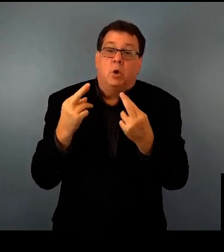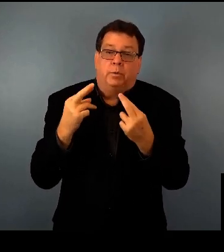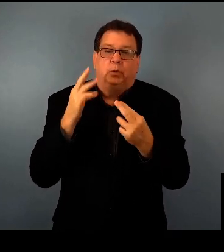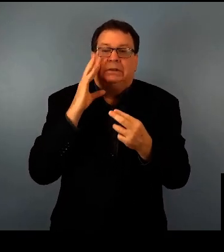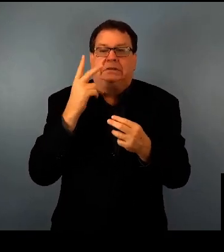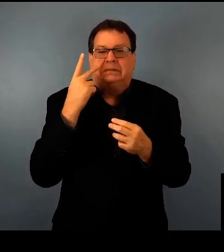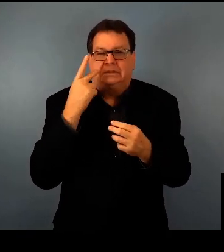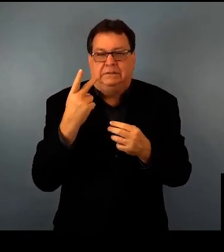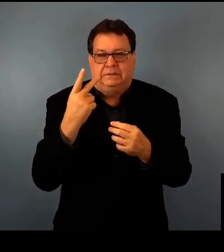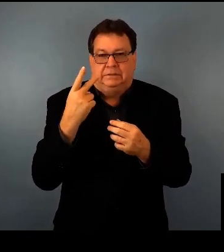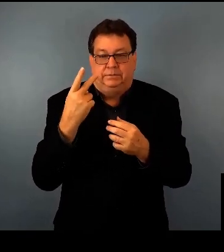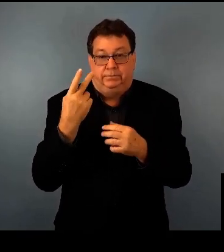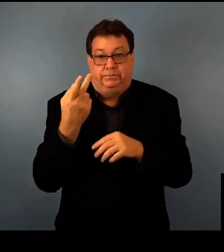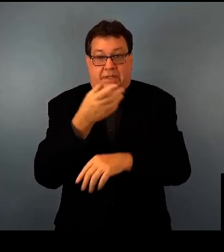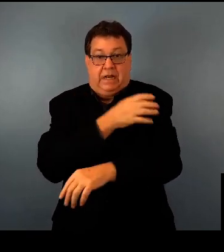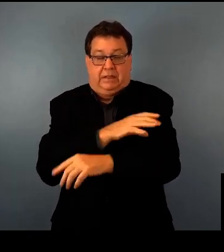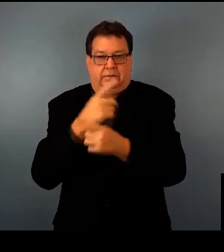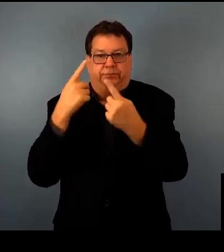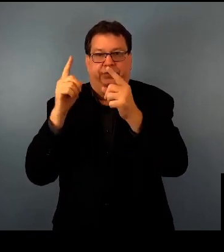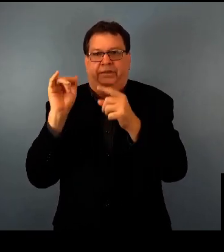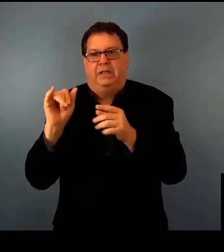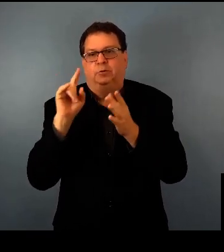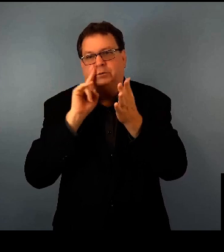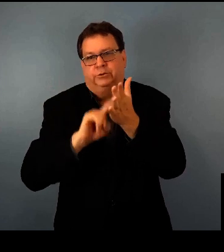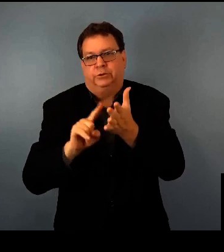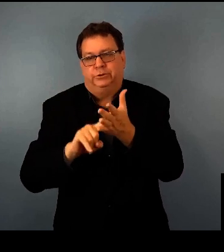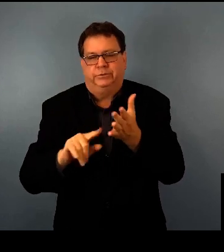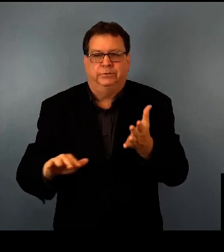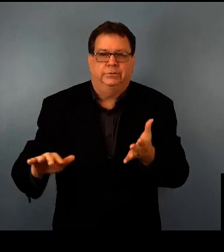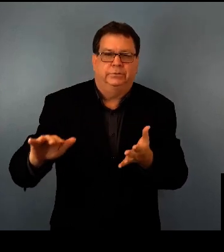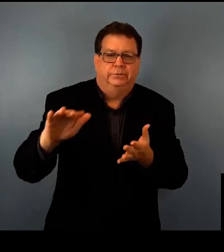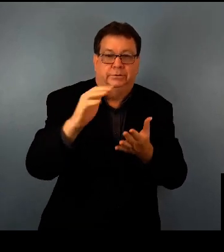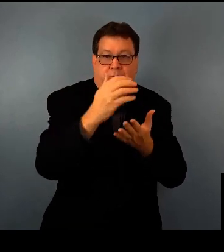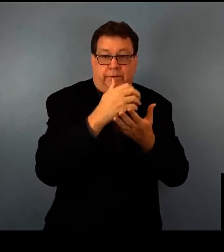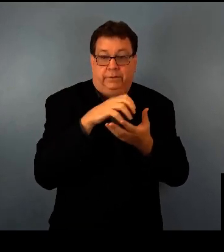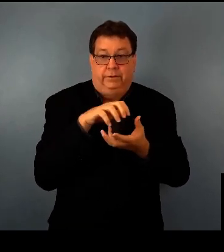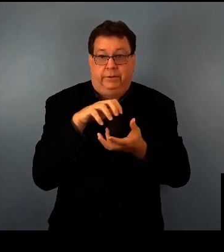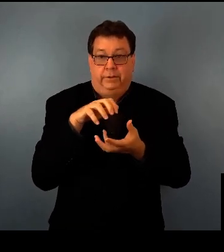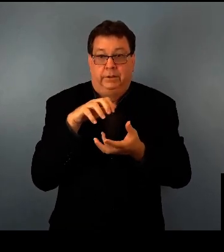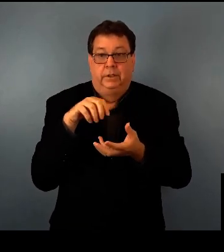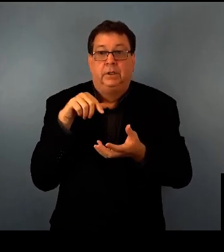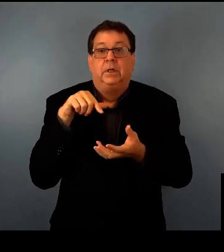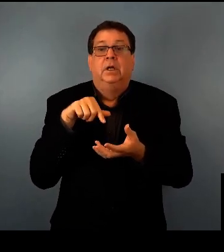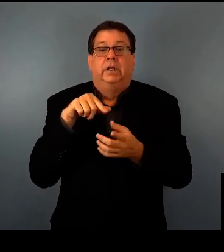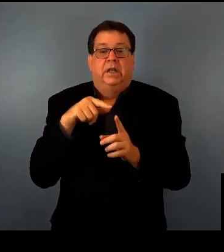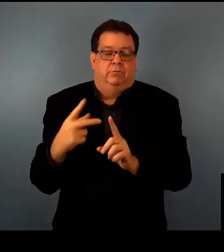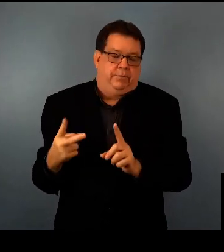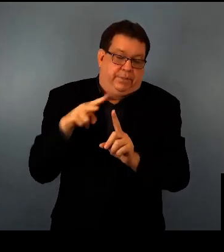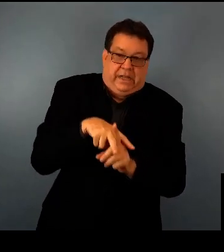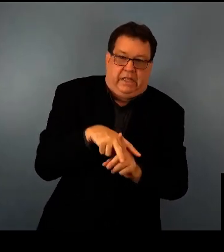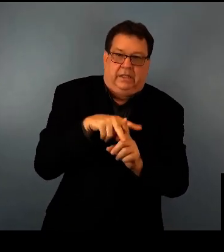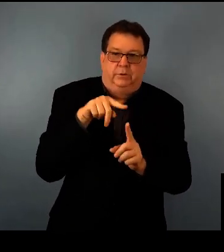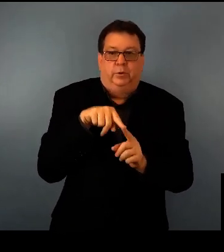So we'll need to see significant preclinical success in order for any of those things to advance to clinical trials,